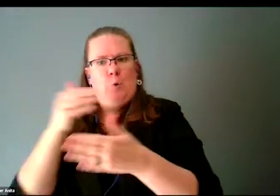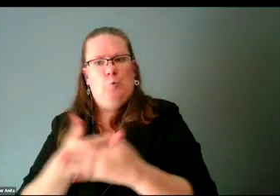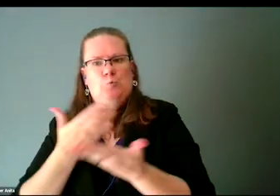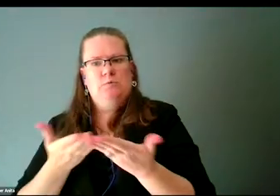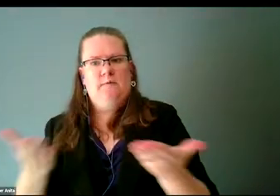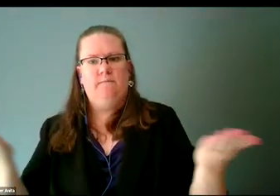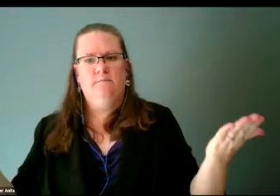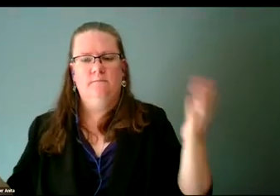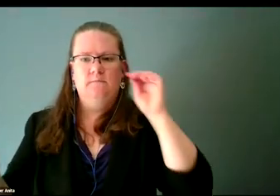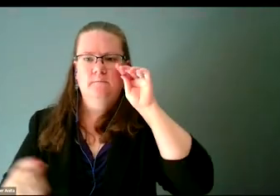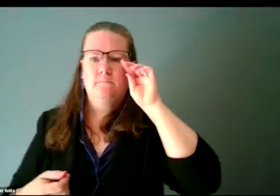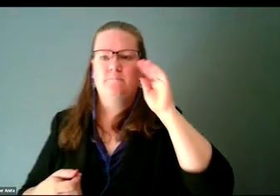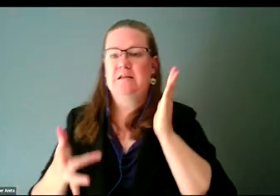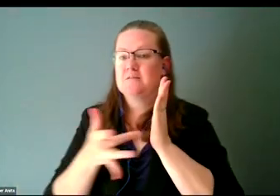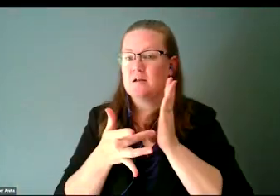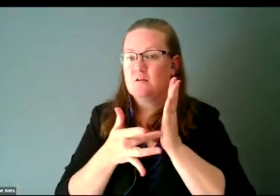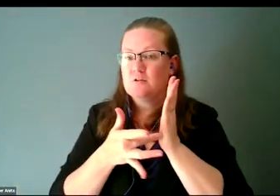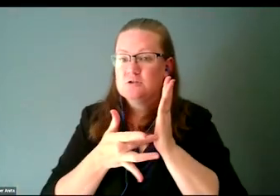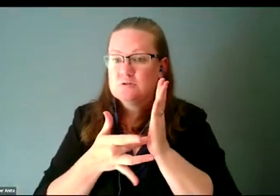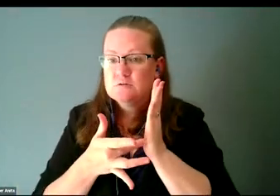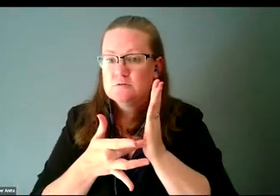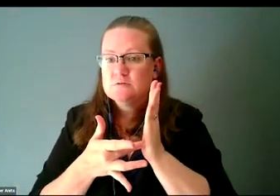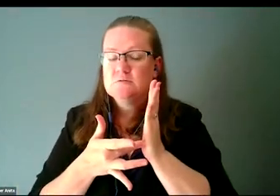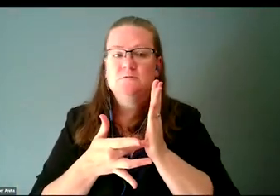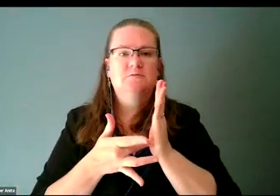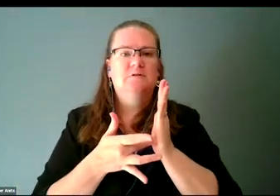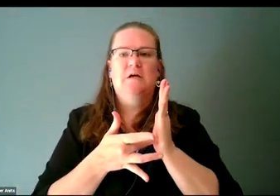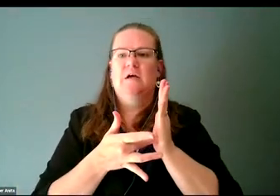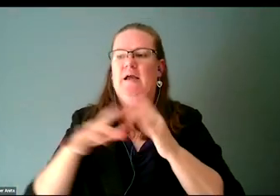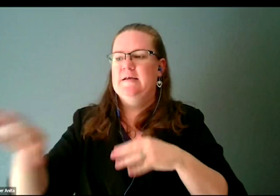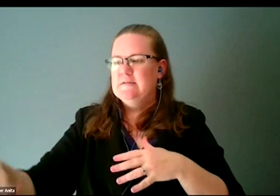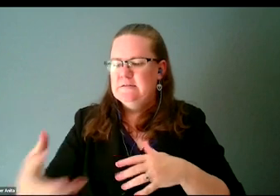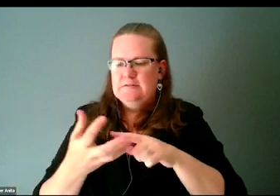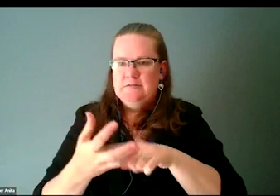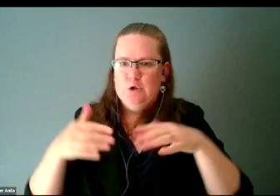Technology is embracing newness, which is something that folks